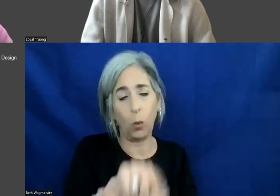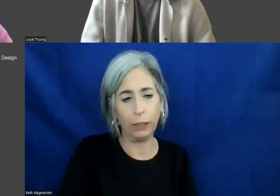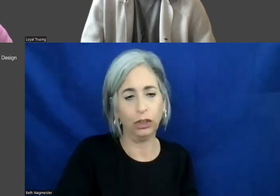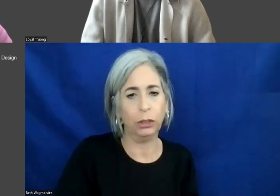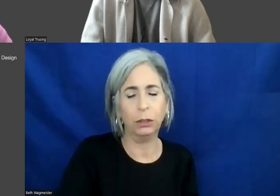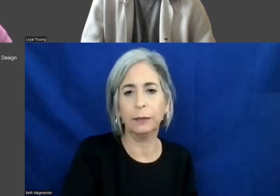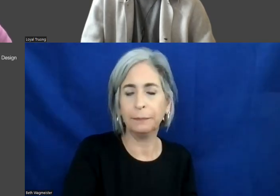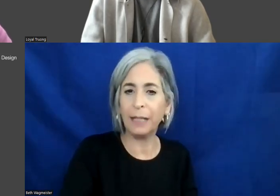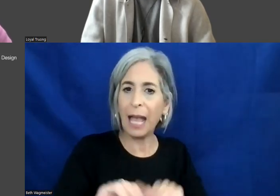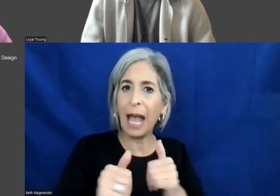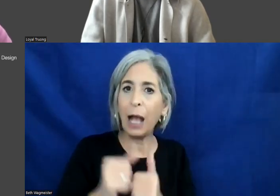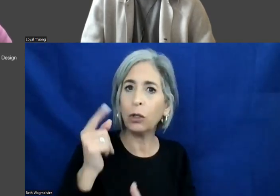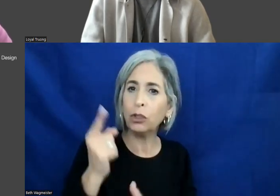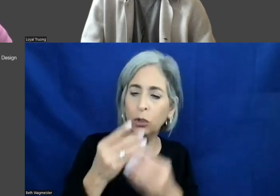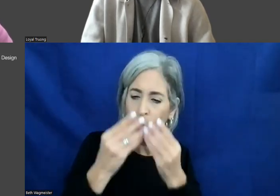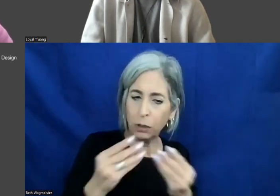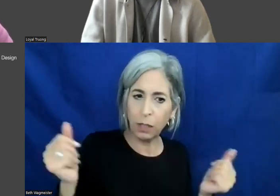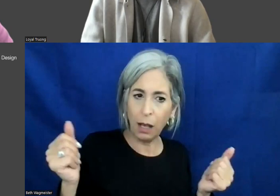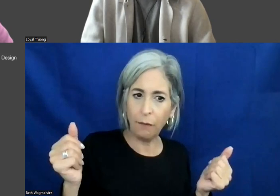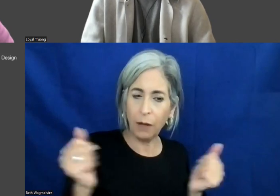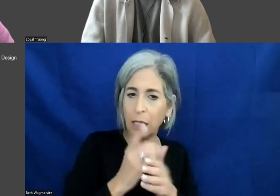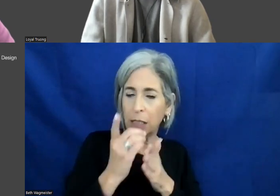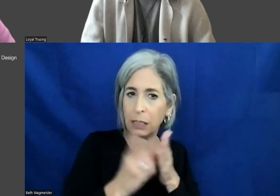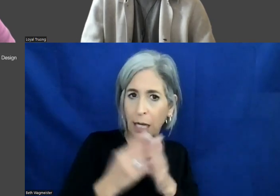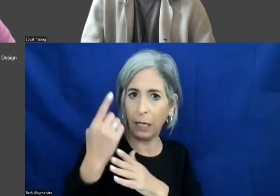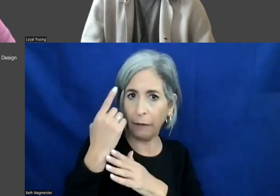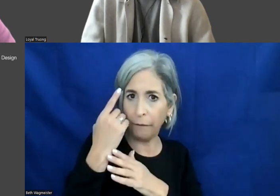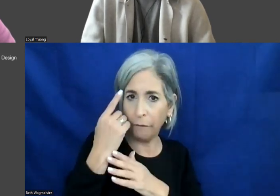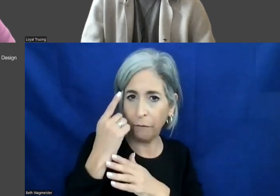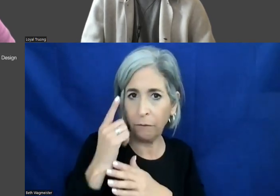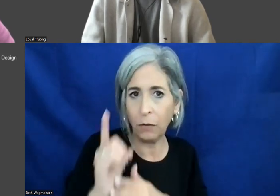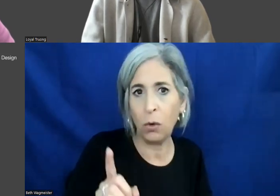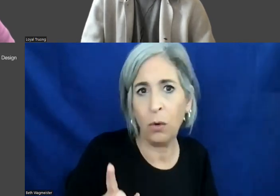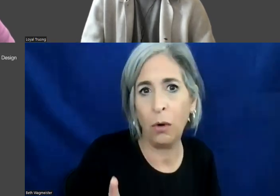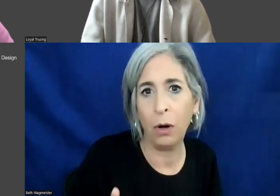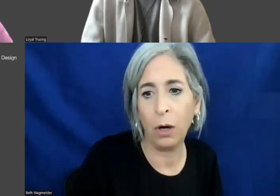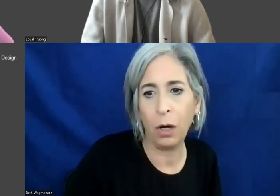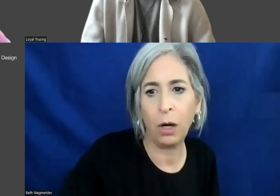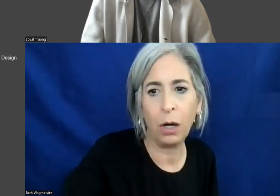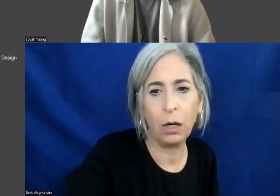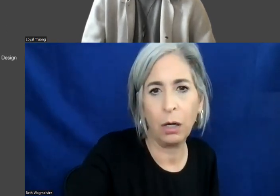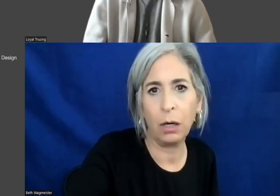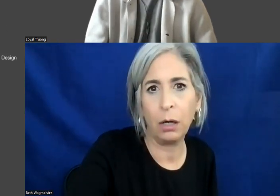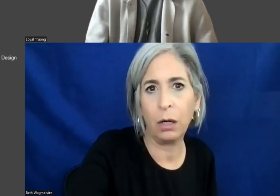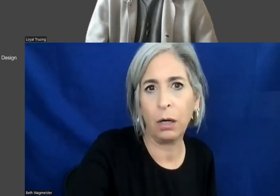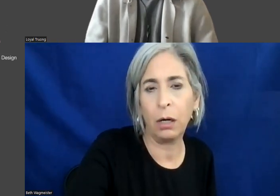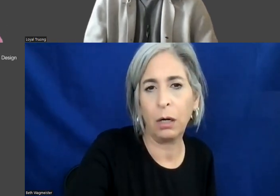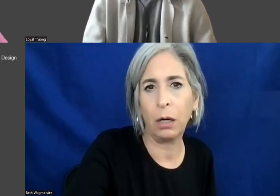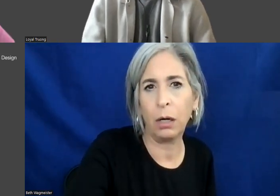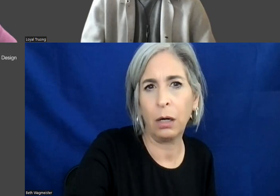how do you resolve designing for opposing needs? For example, designers often make things bigger,